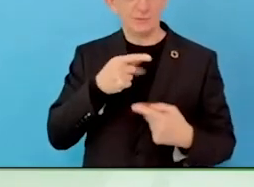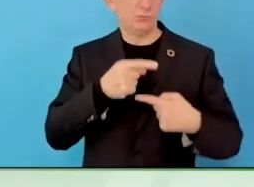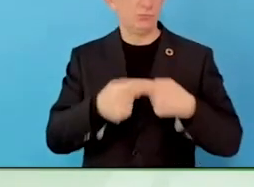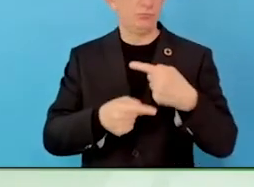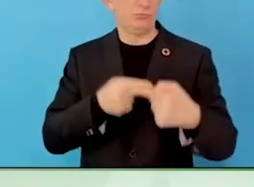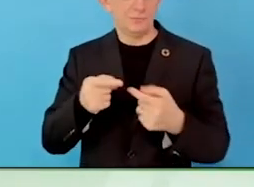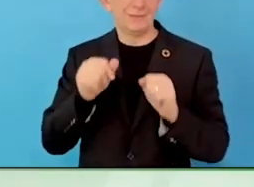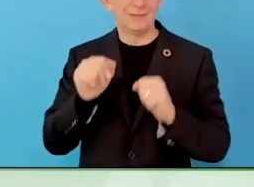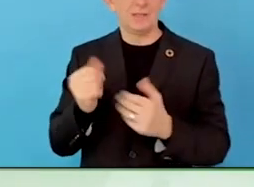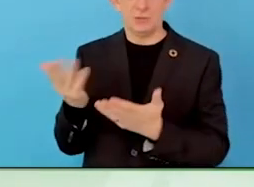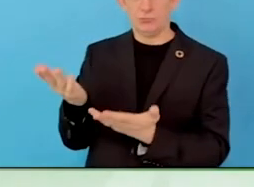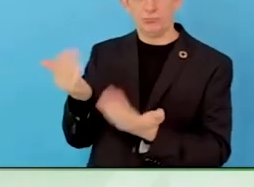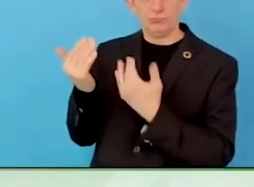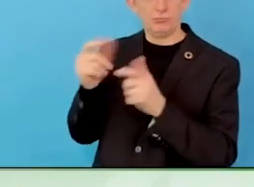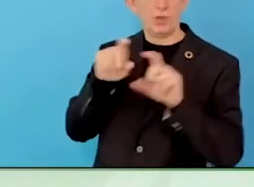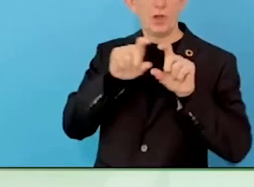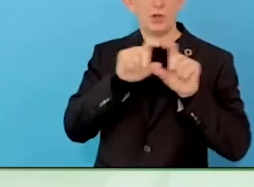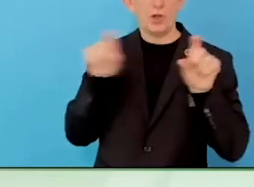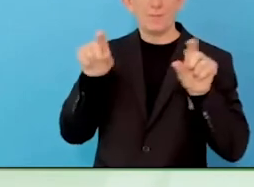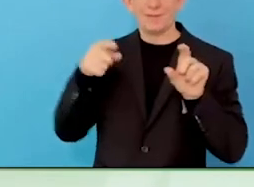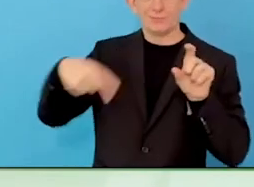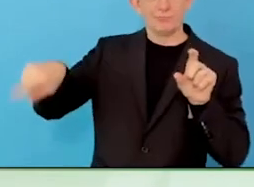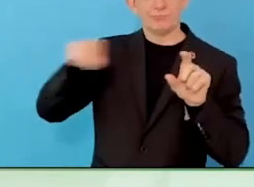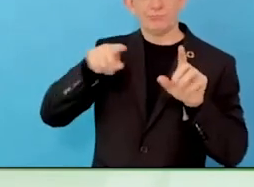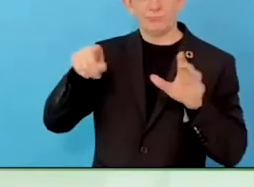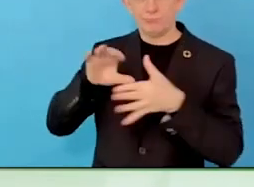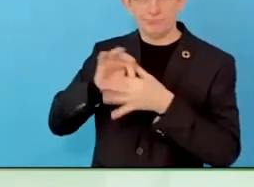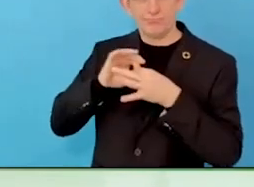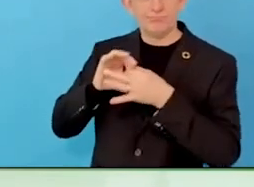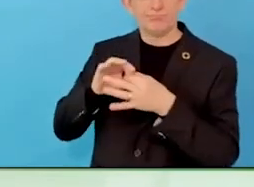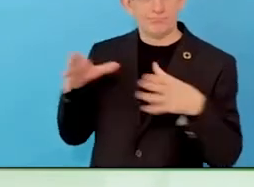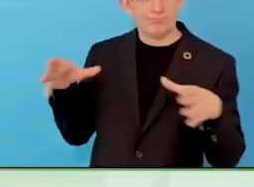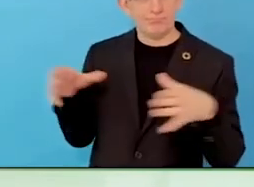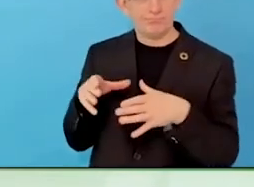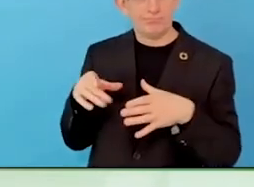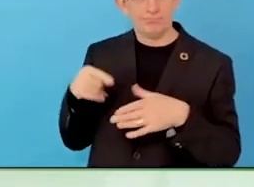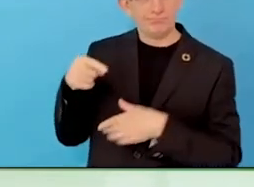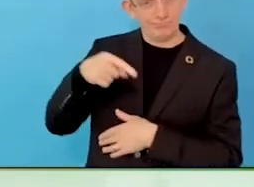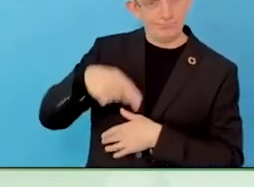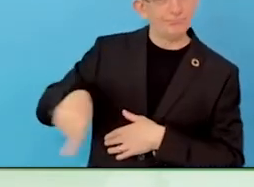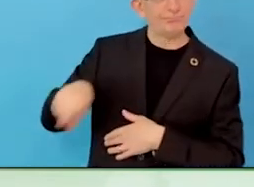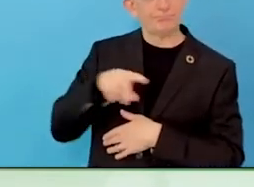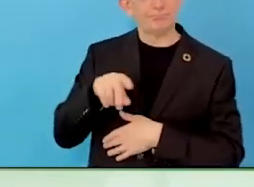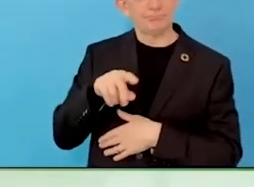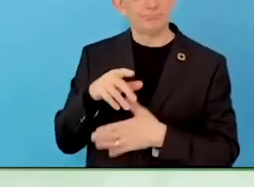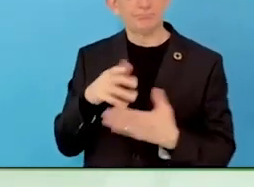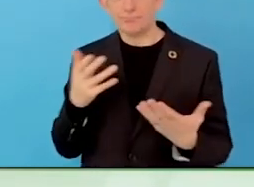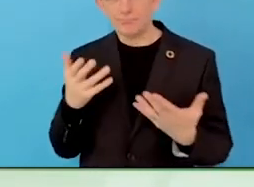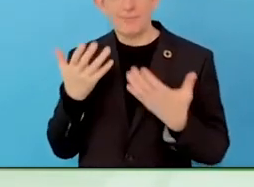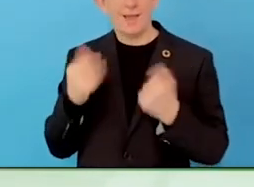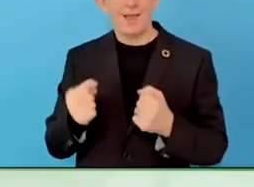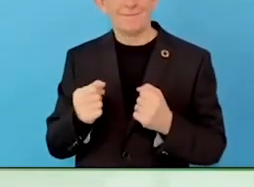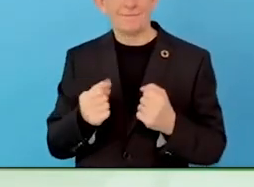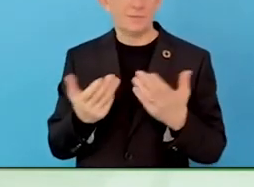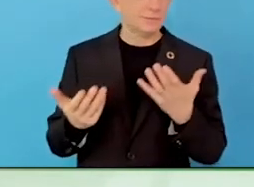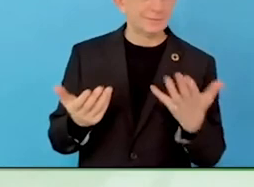security skills, why don't you bring more disabled people in so we can access disabled candidates with your certification in cyber security?